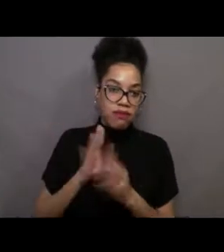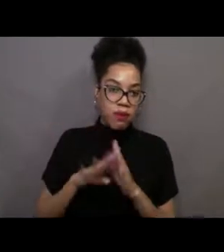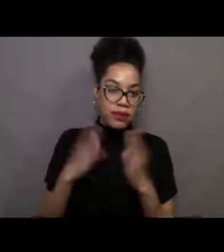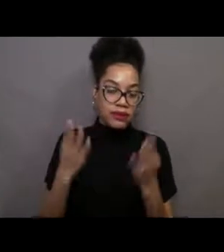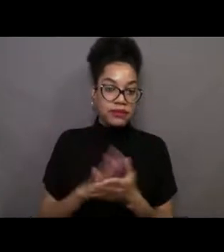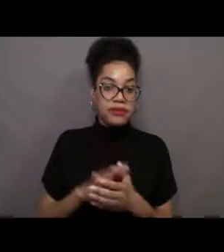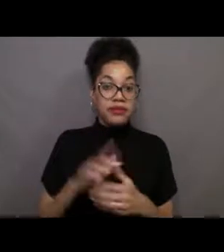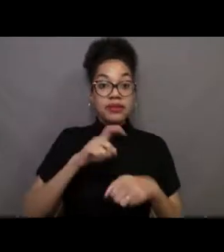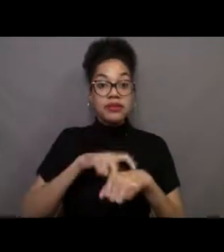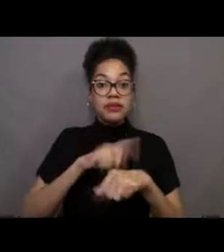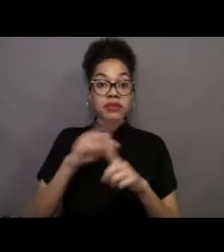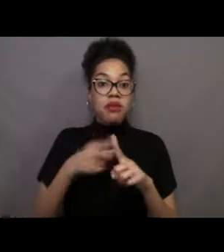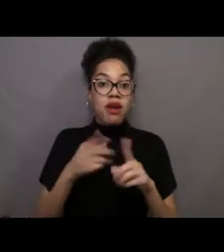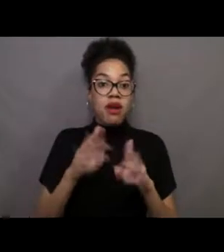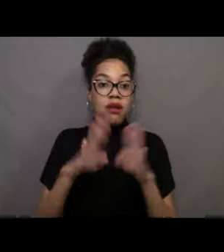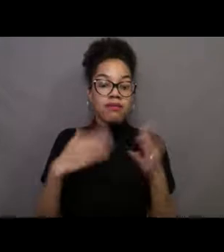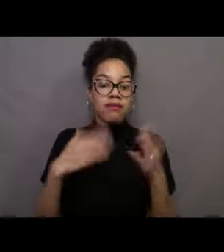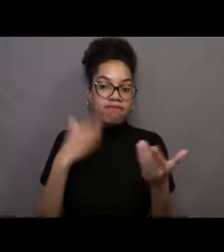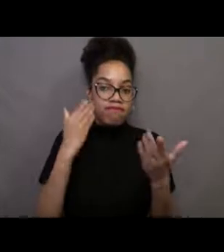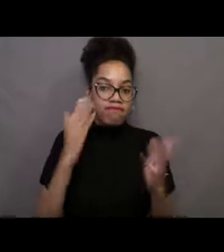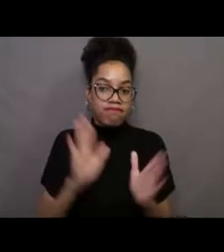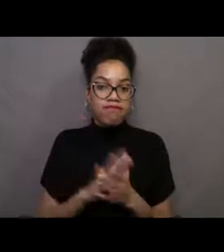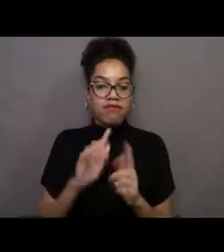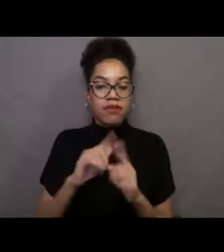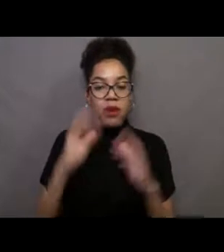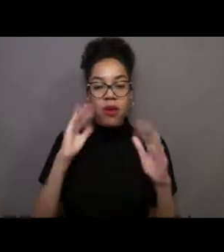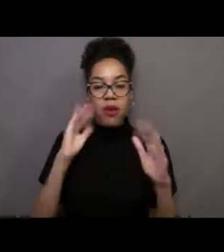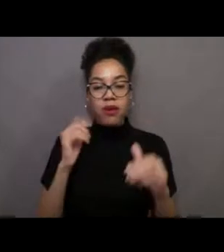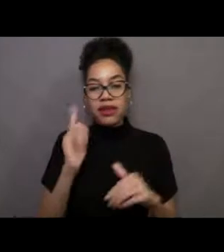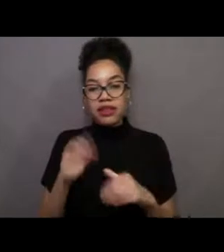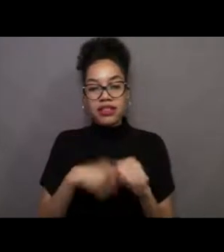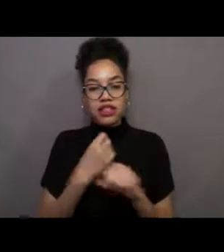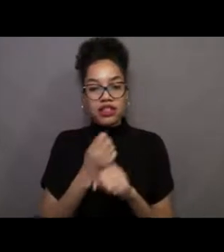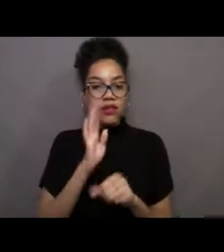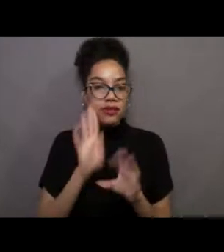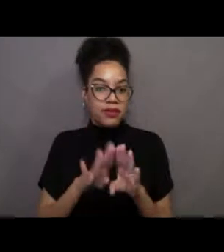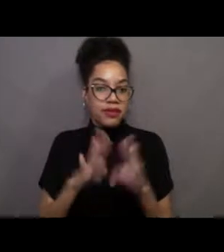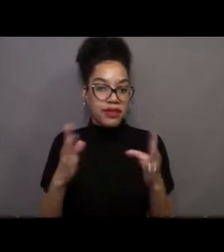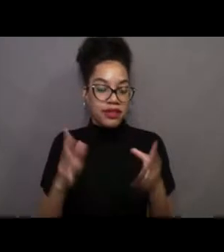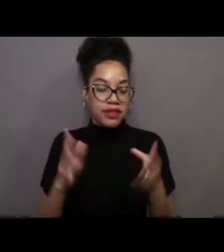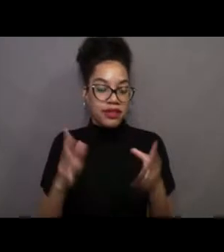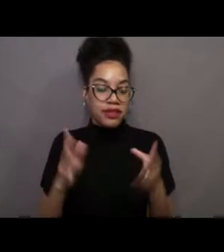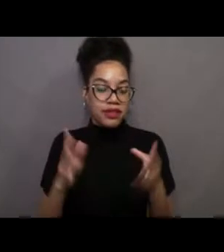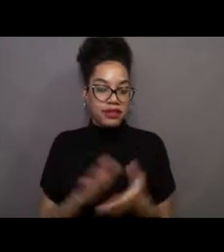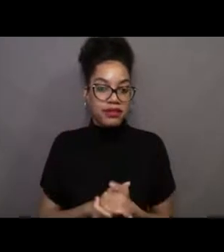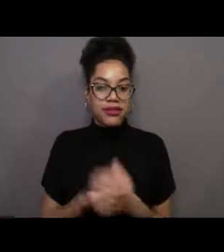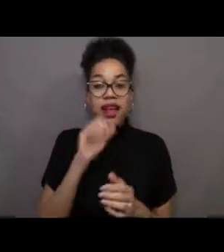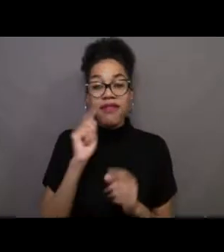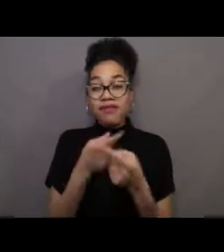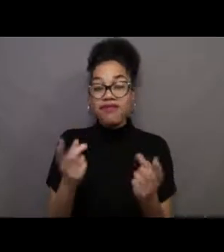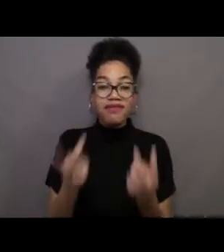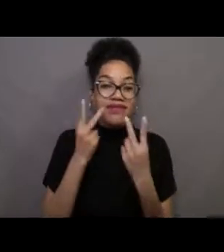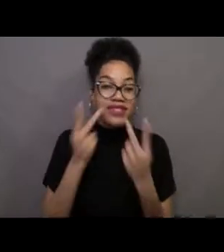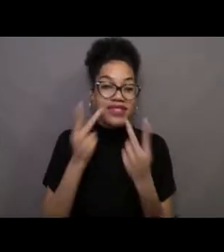but we hope that, of course later this year we will be. And so we'd love for people to come and visit. We're free admission. I didn't mention that.